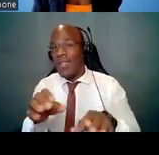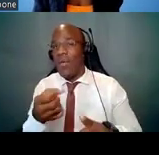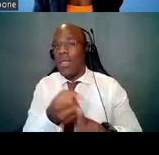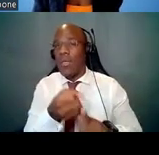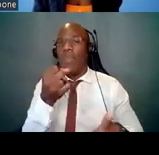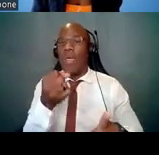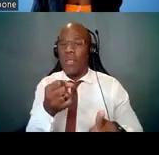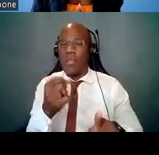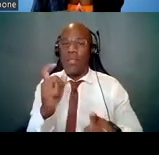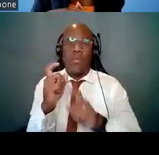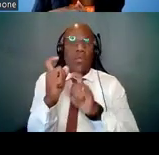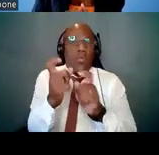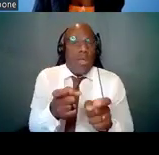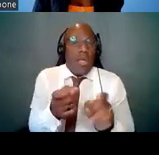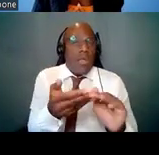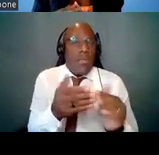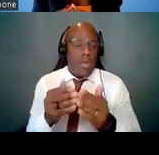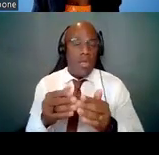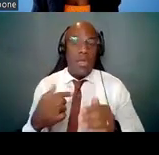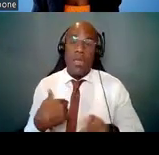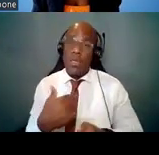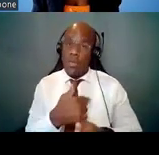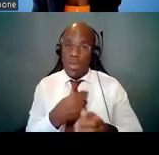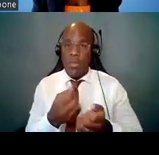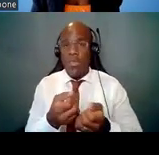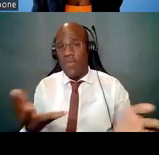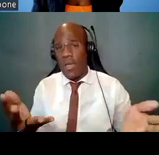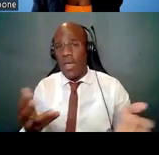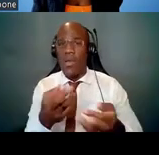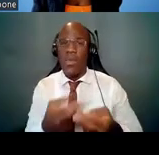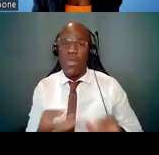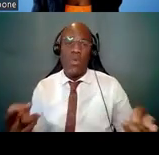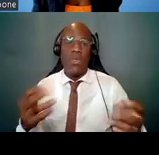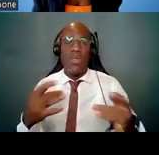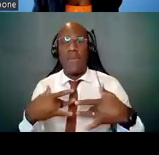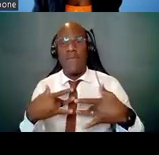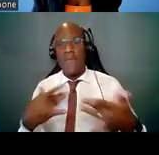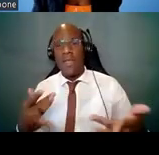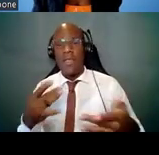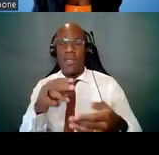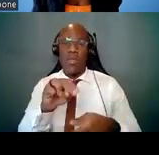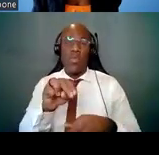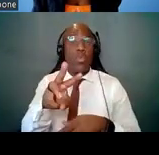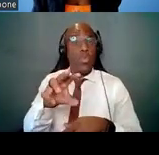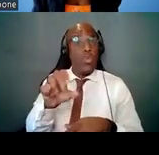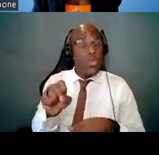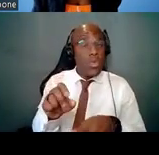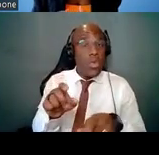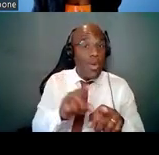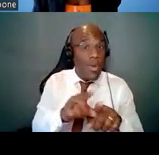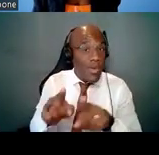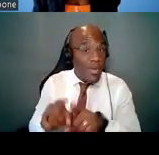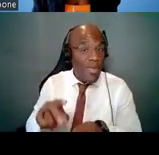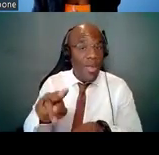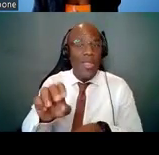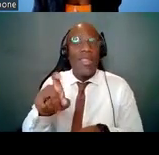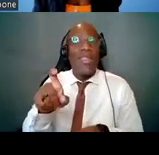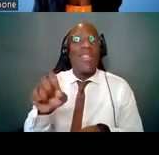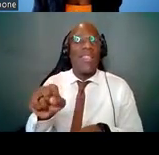in addition to providing events and resources, the Nexus is also the home of the Open Mike Blog,